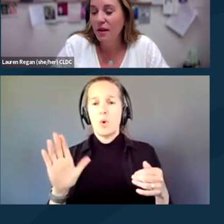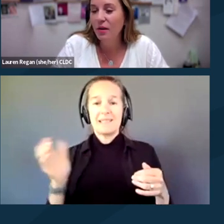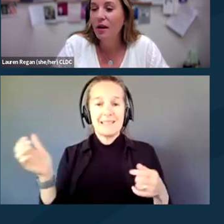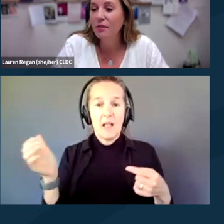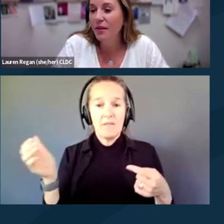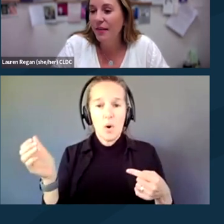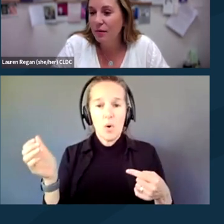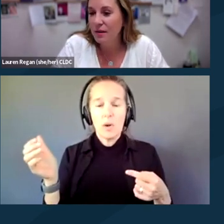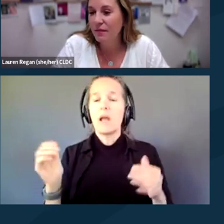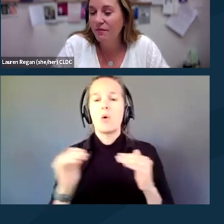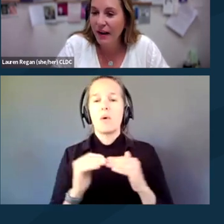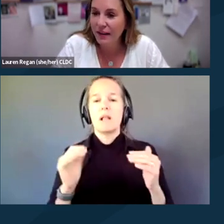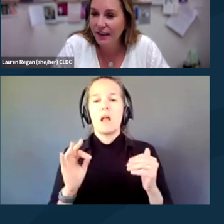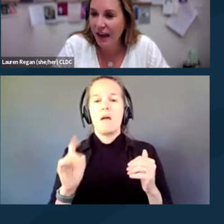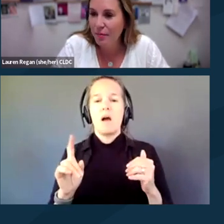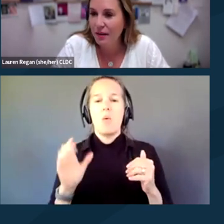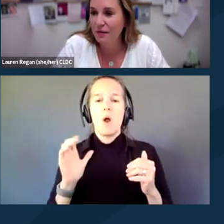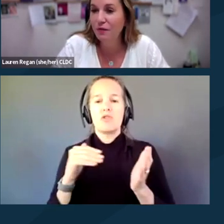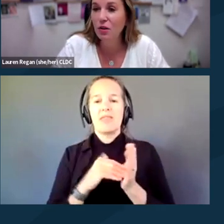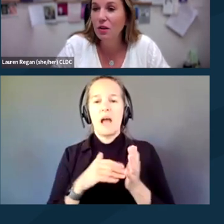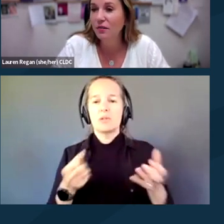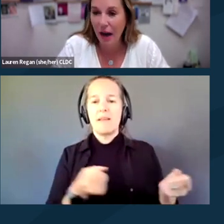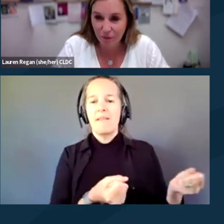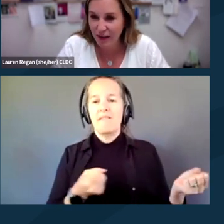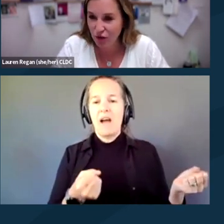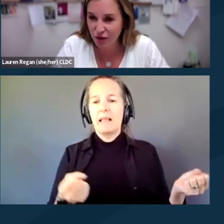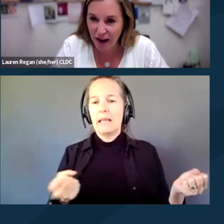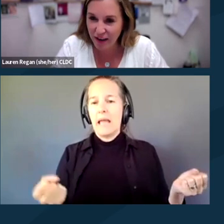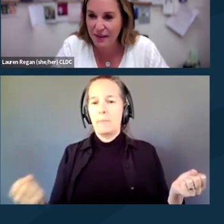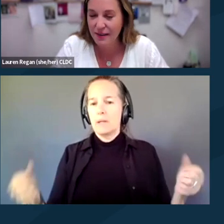of 100,000 filing cabinets full of confidential documents.